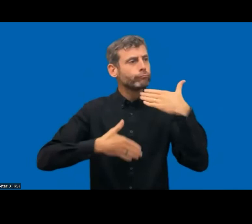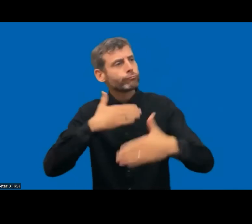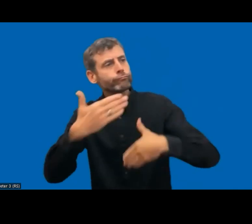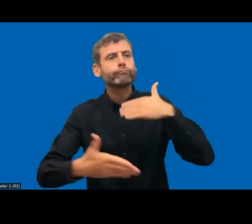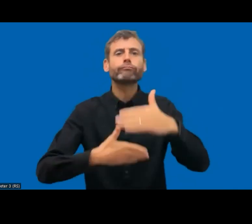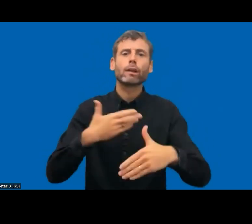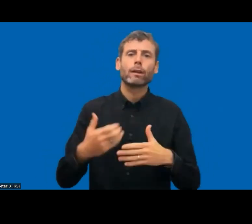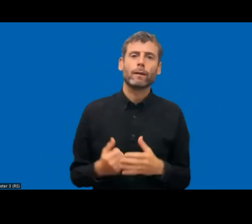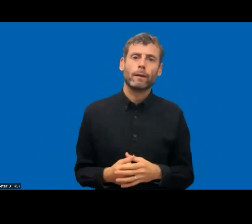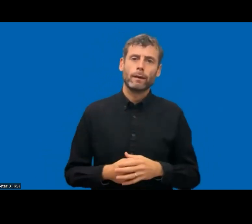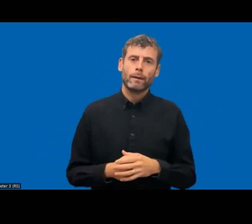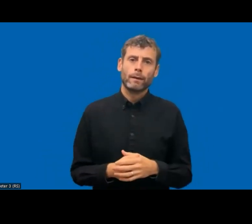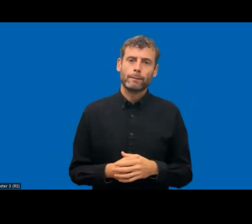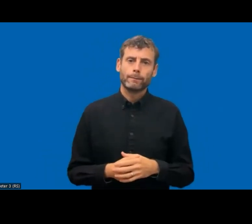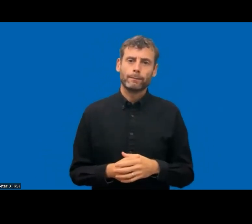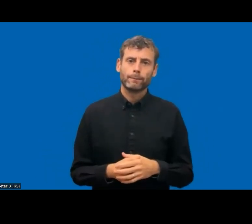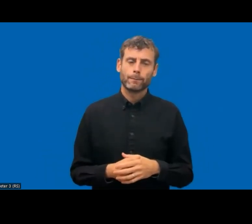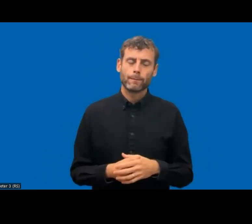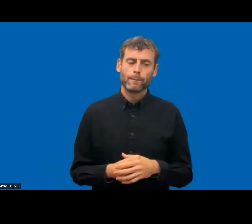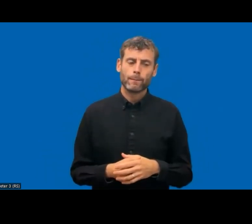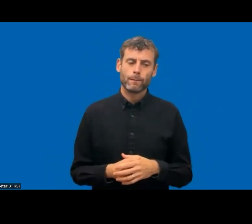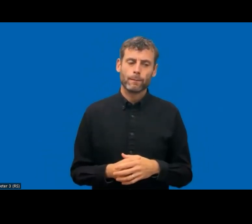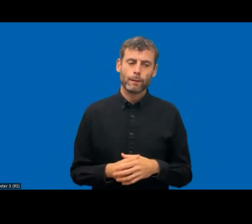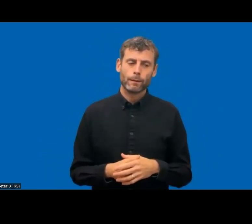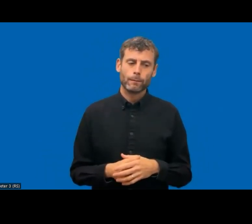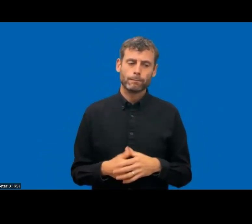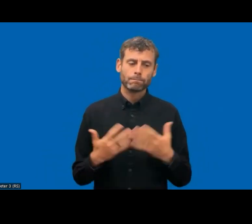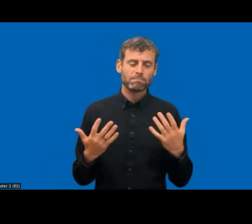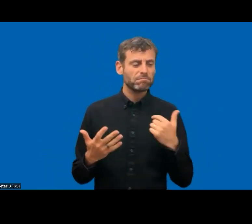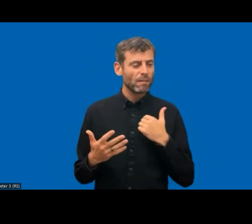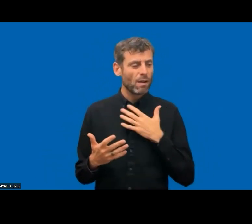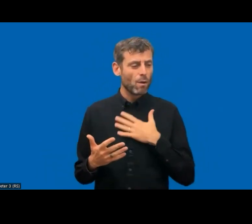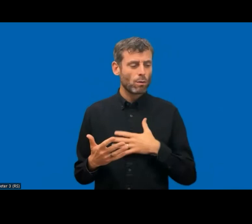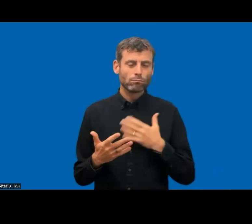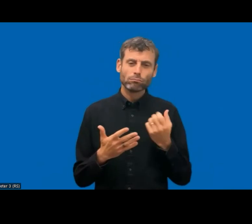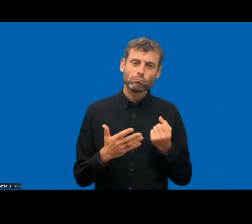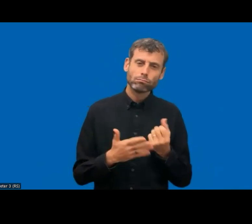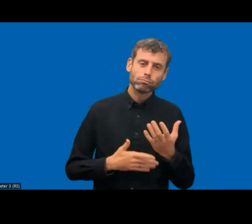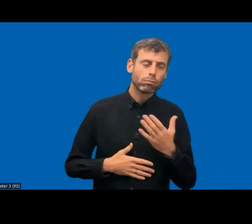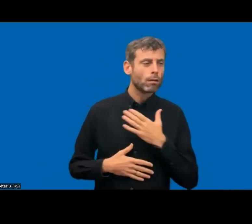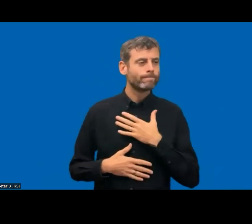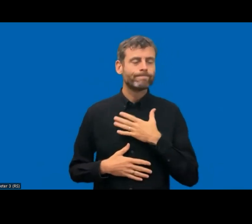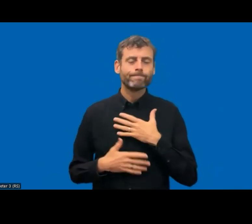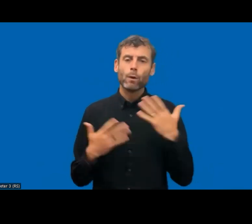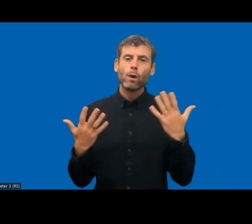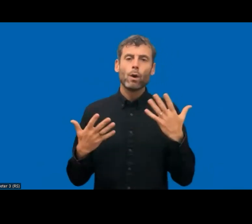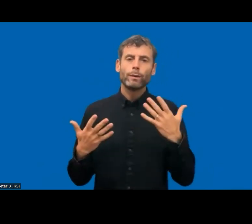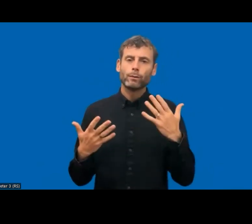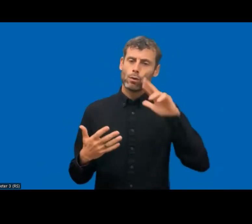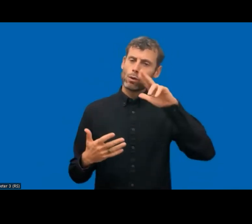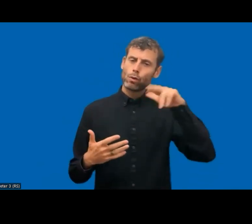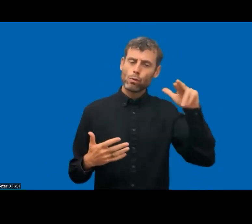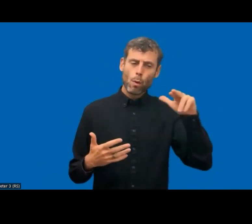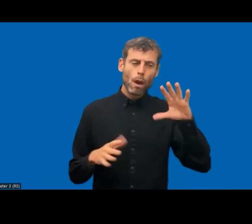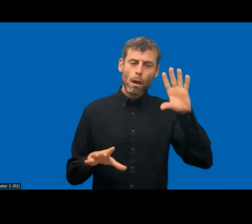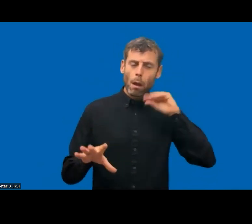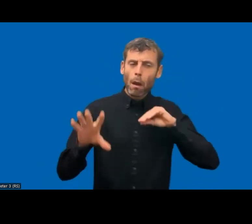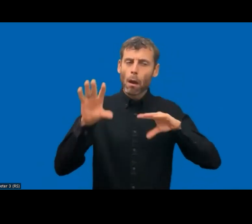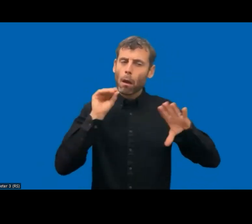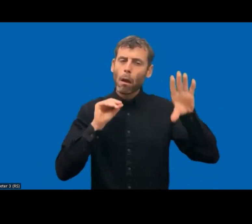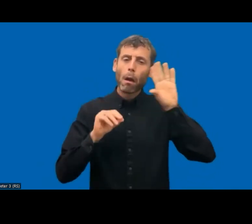I thought I would say something about our experiences so far. In the years since 2013,